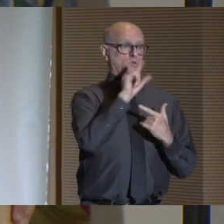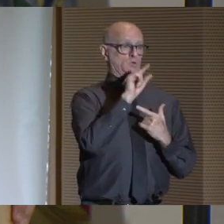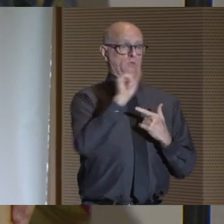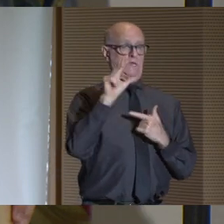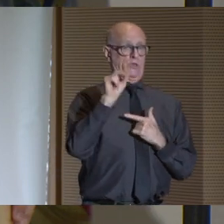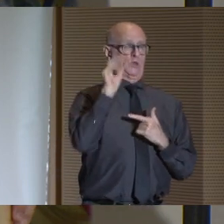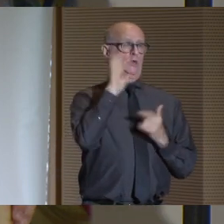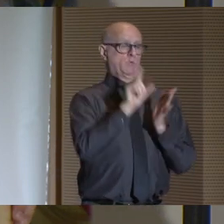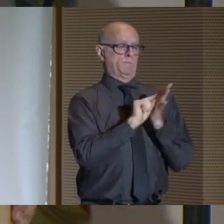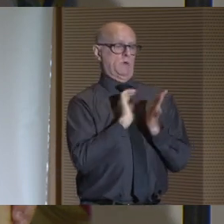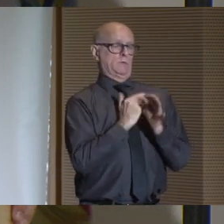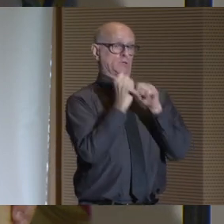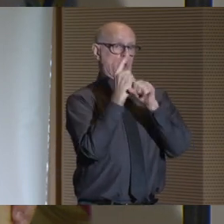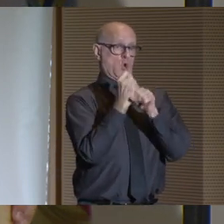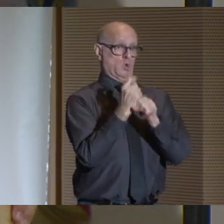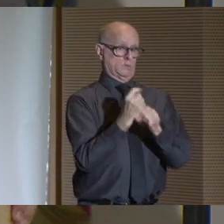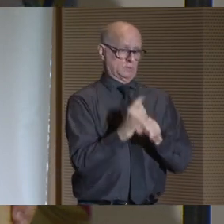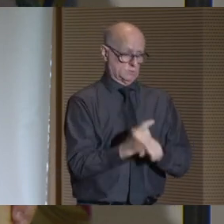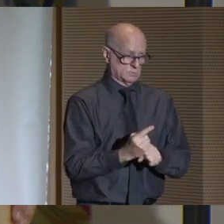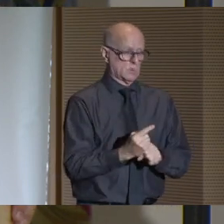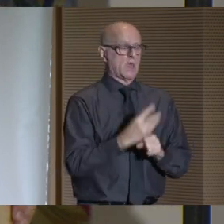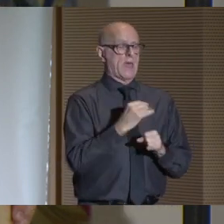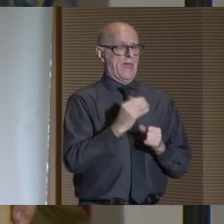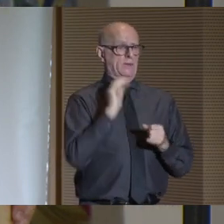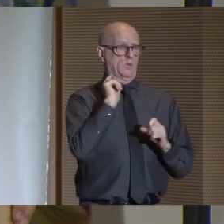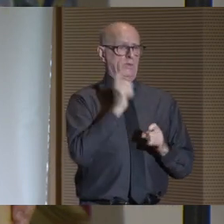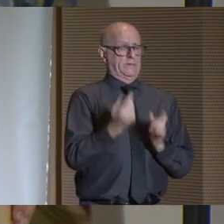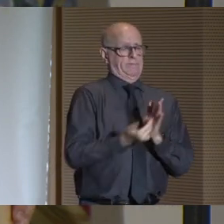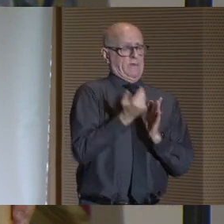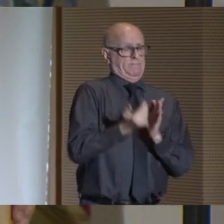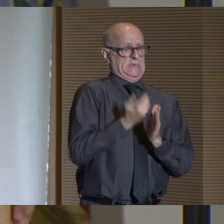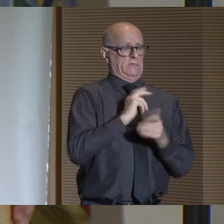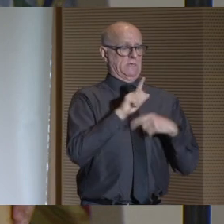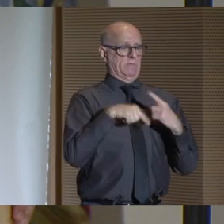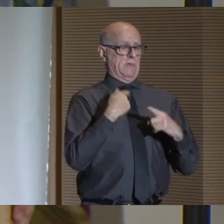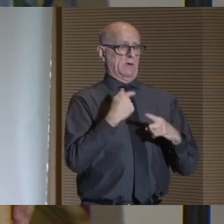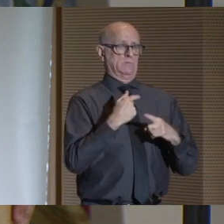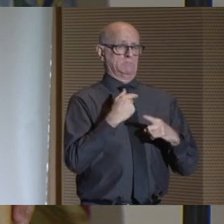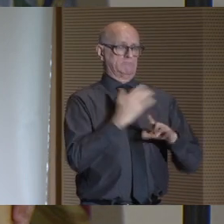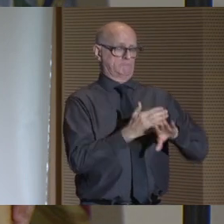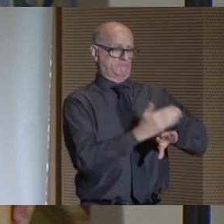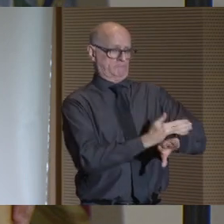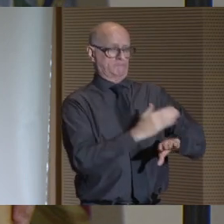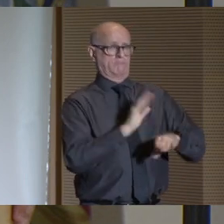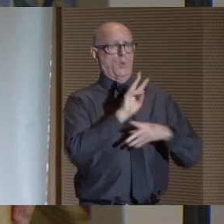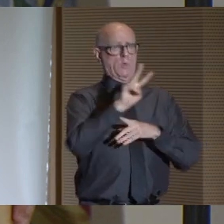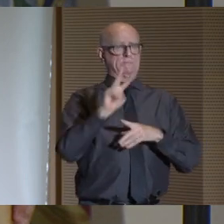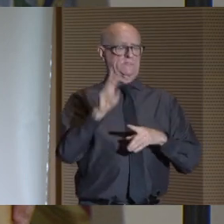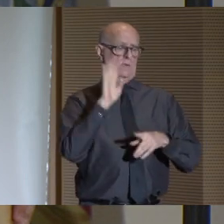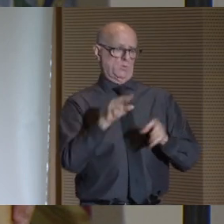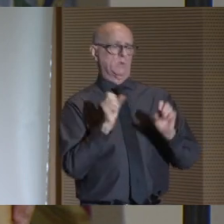From now to 2030, we will publish our goals every year and provide updates about our progress on our web site